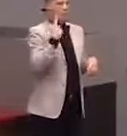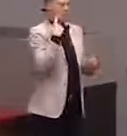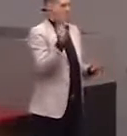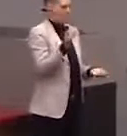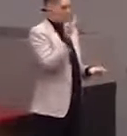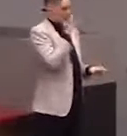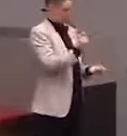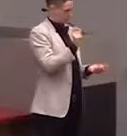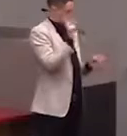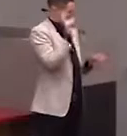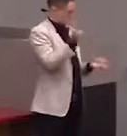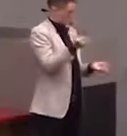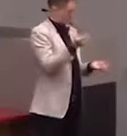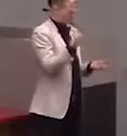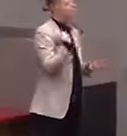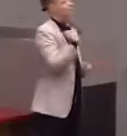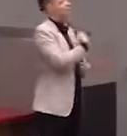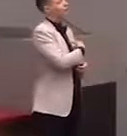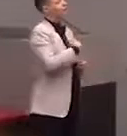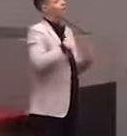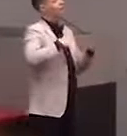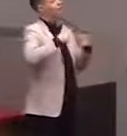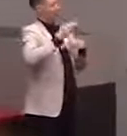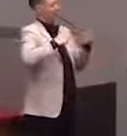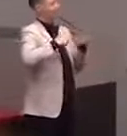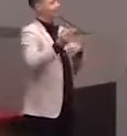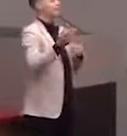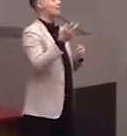so we built some vampire bat models.